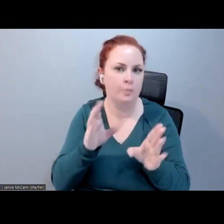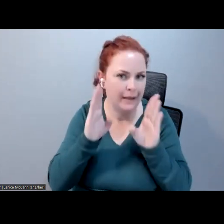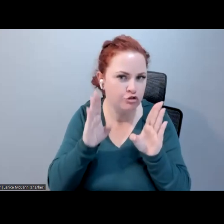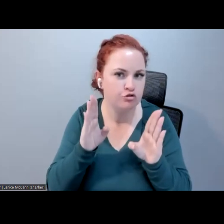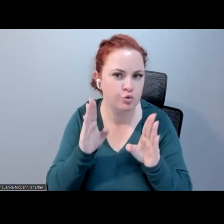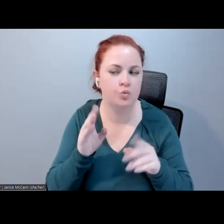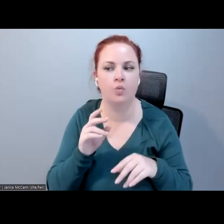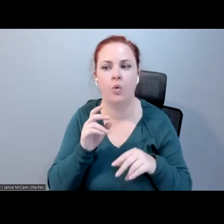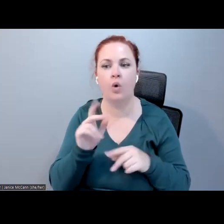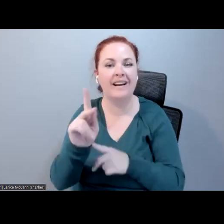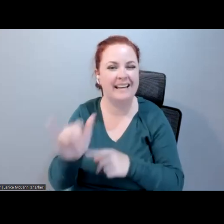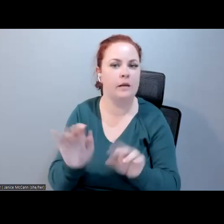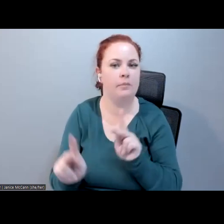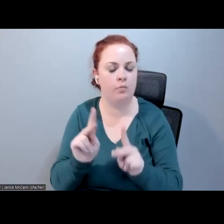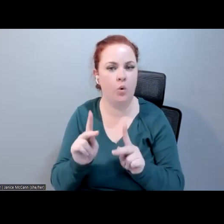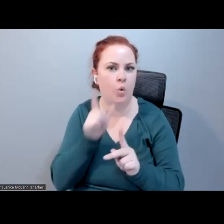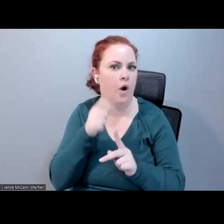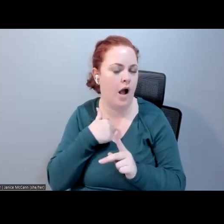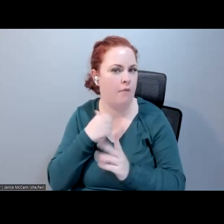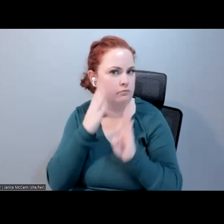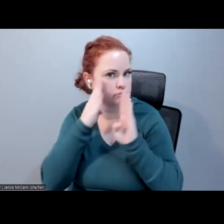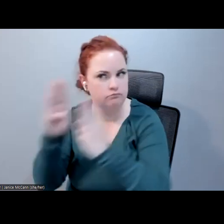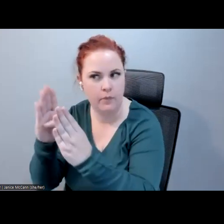people that you would want to pay attention to. Just a couple